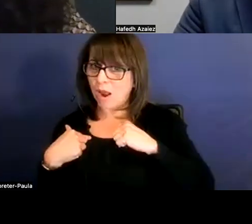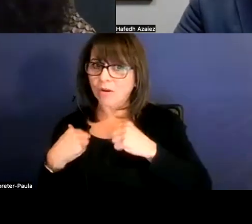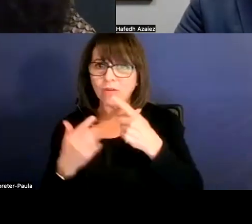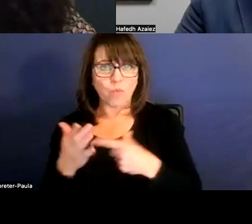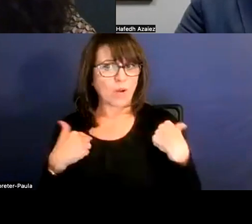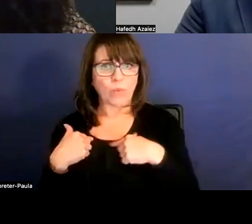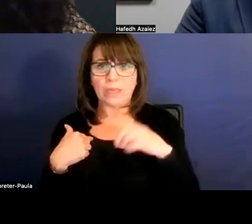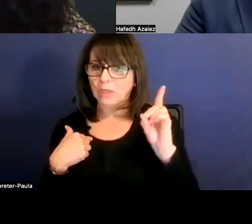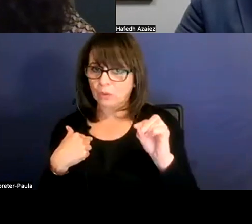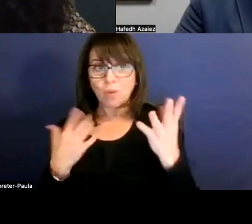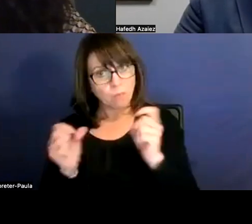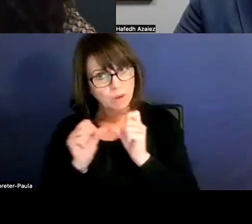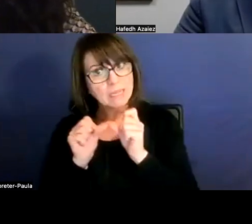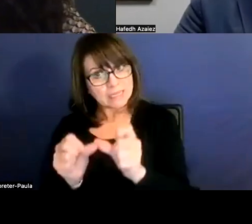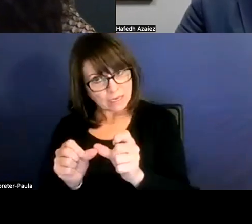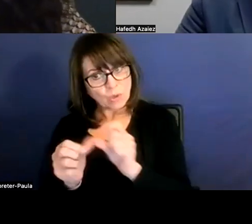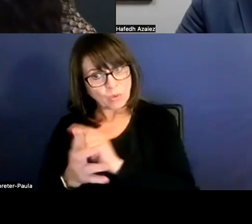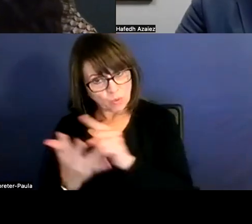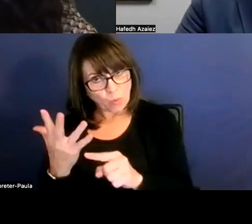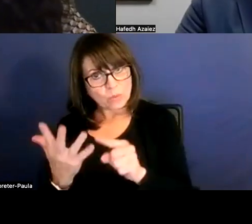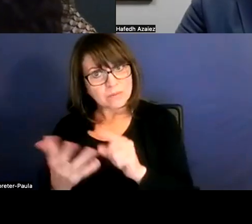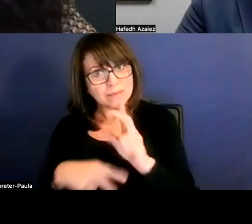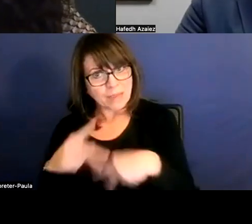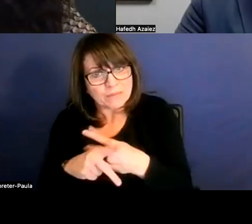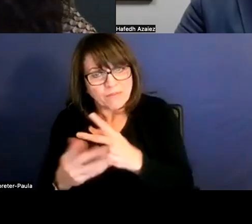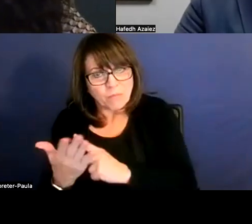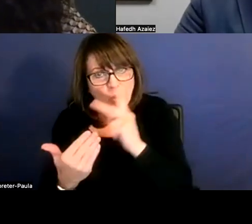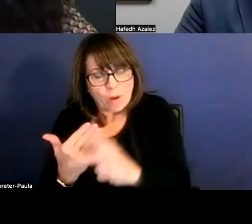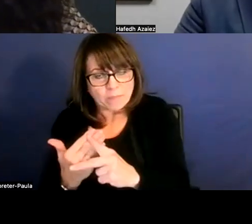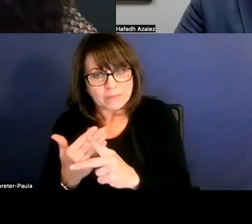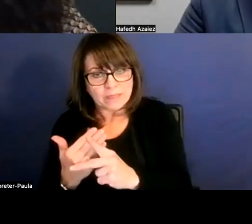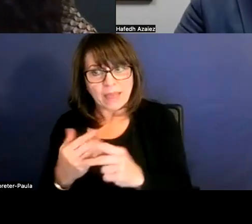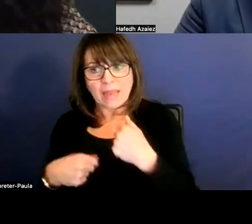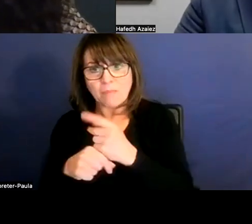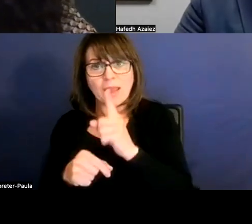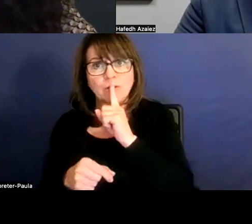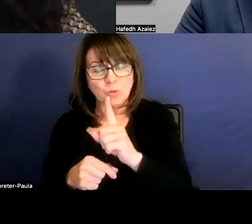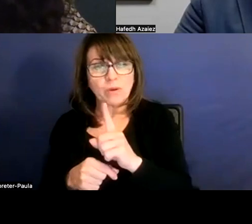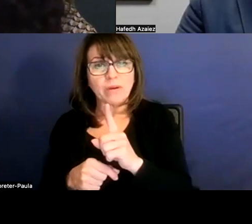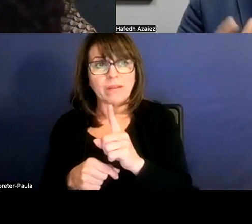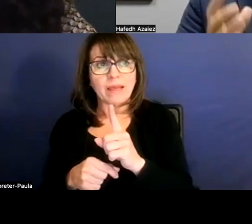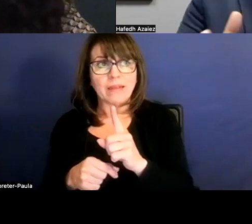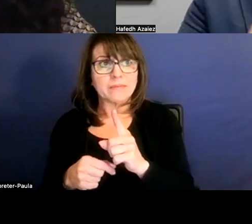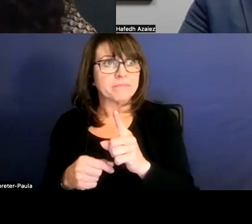And we wanna continue doing those kind of things and ensuring that, number one,